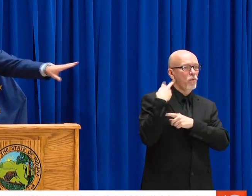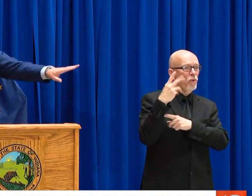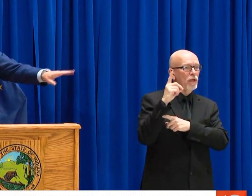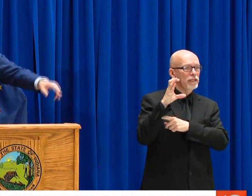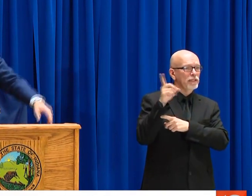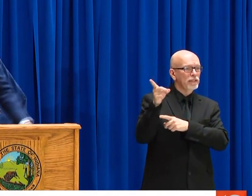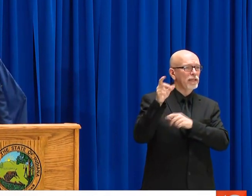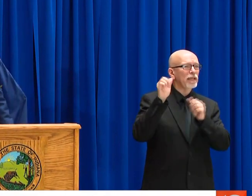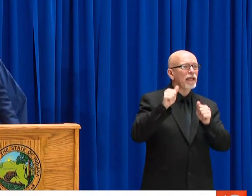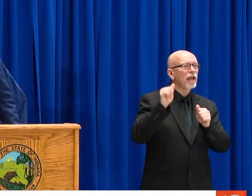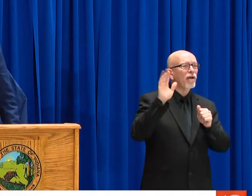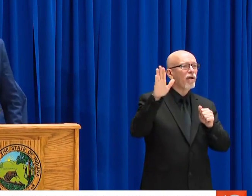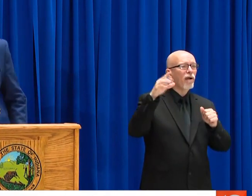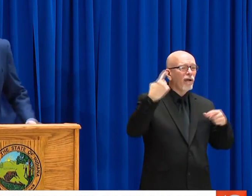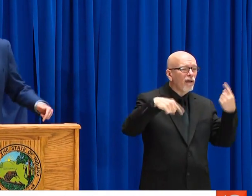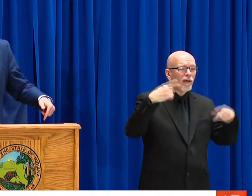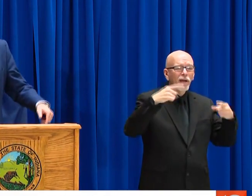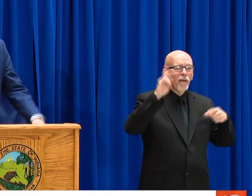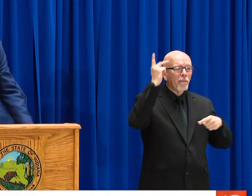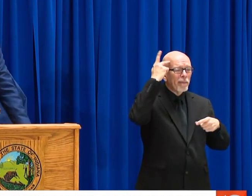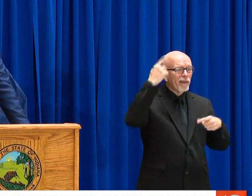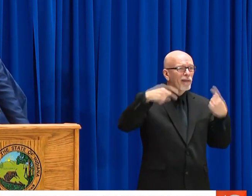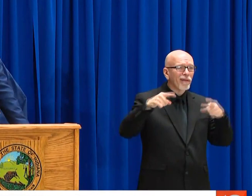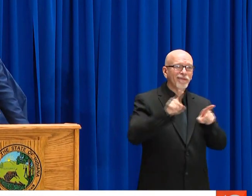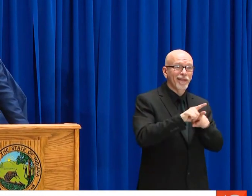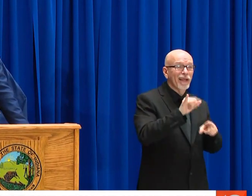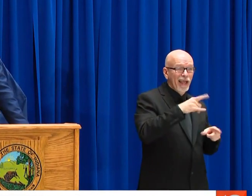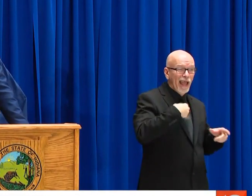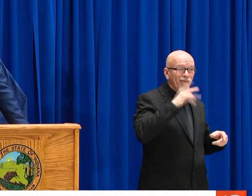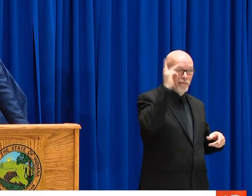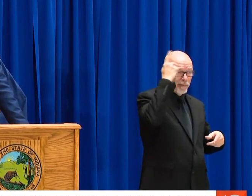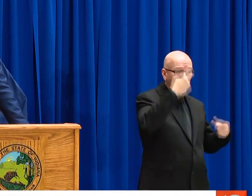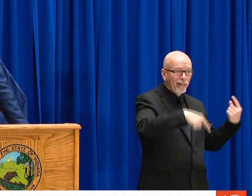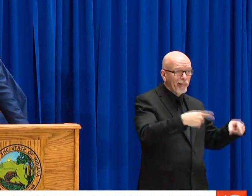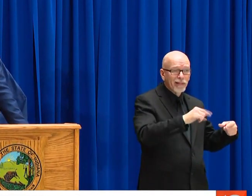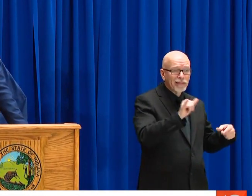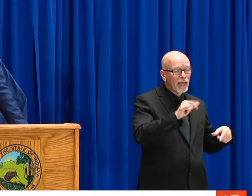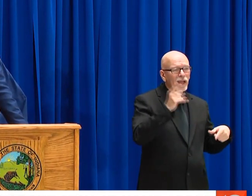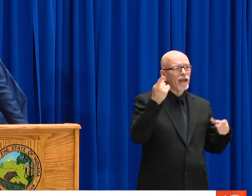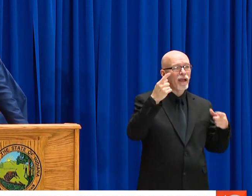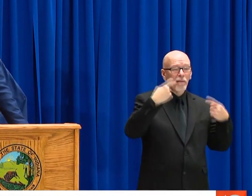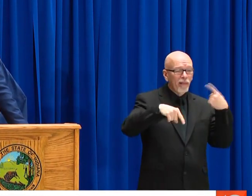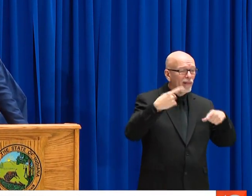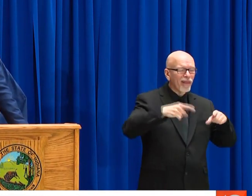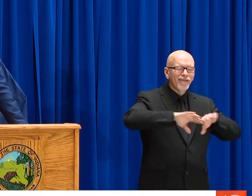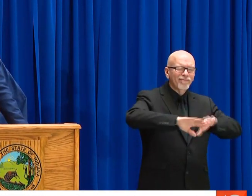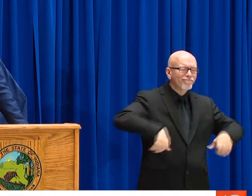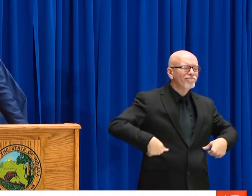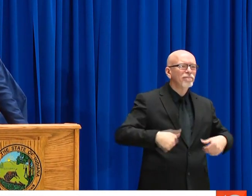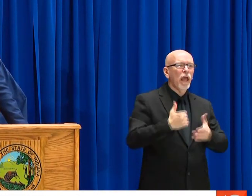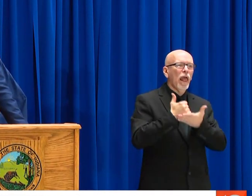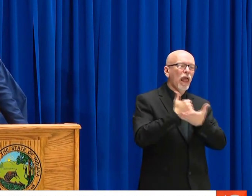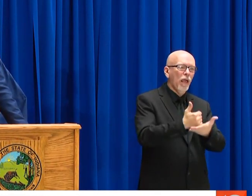FOR PUSHING -- WE'VE BEEN IN CONSTANT CONTACT. I'M HOPEFUL THAT FOLKS IN WASHINGTON CAN PUT ASIDE THESE